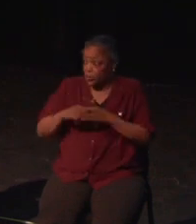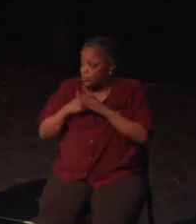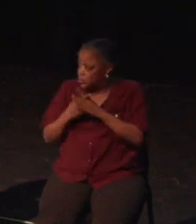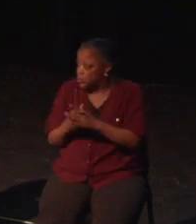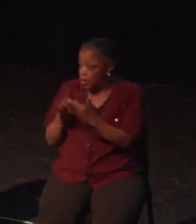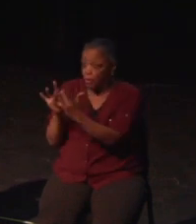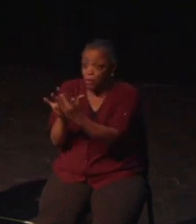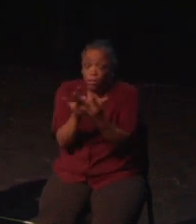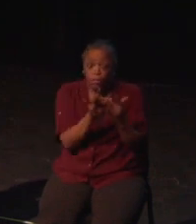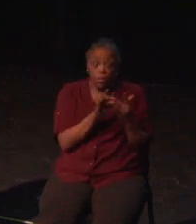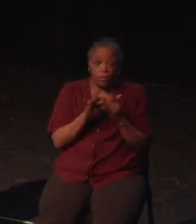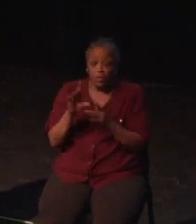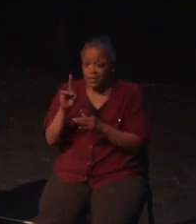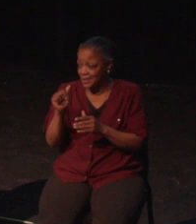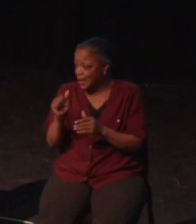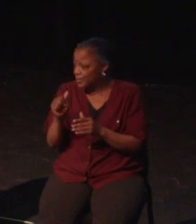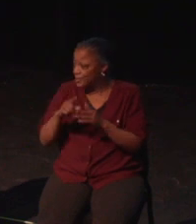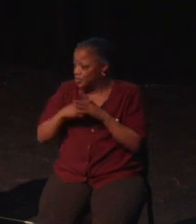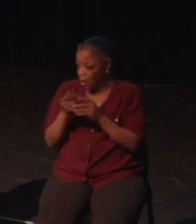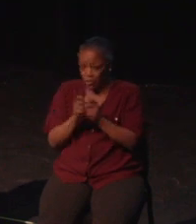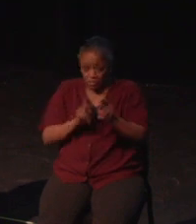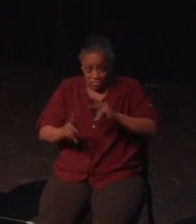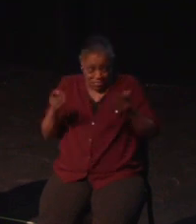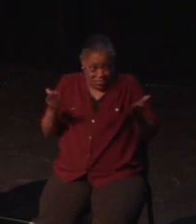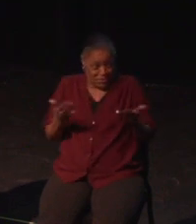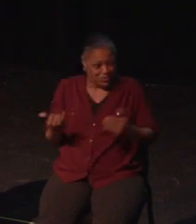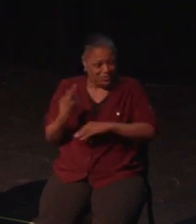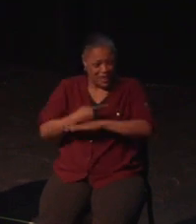Without this and other options, I would have to stop playing the game